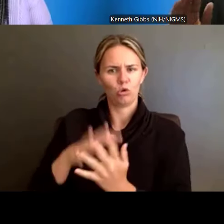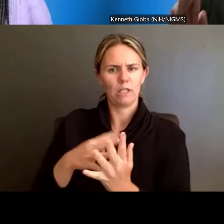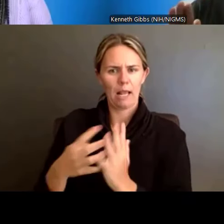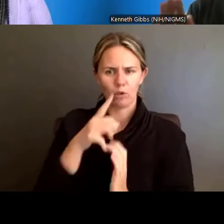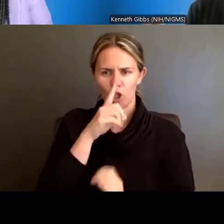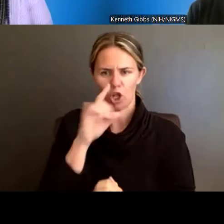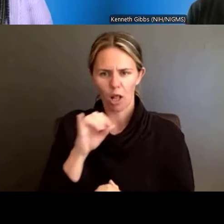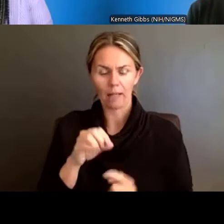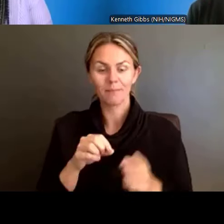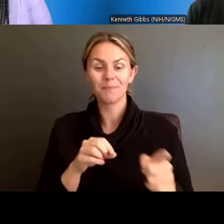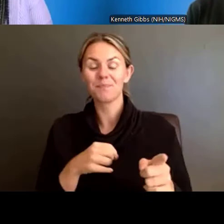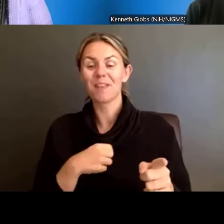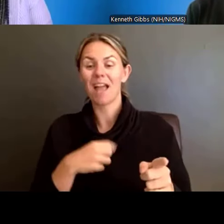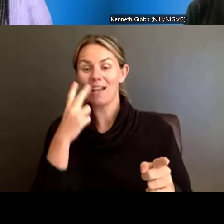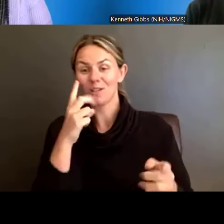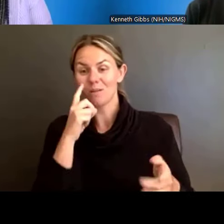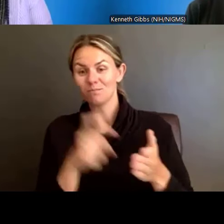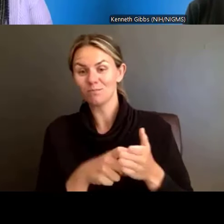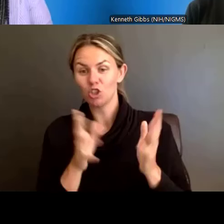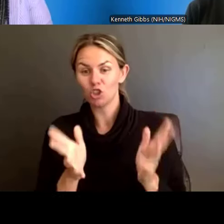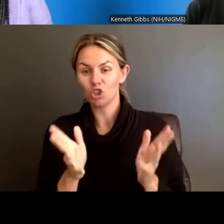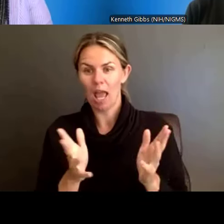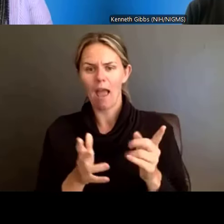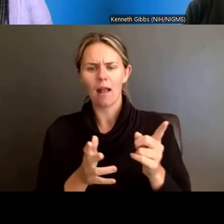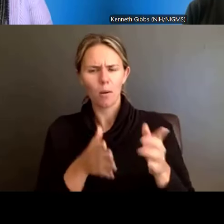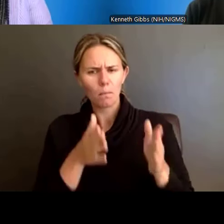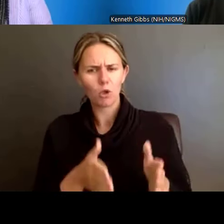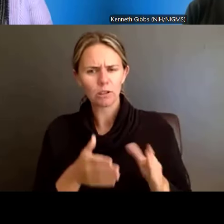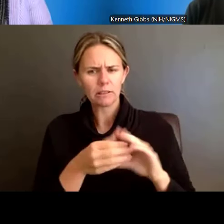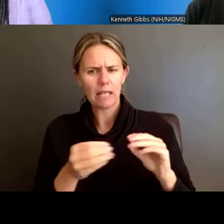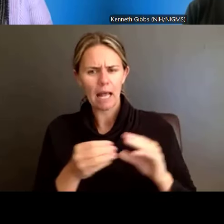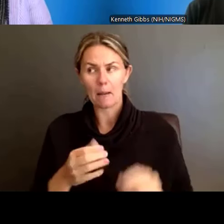my renewal is due on September 25th, 2024 --